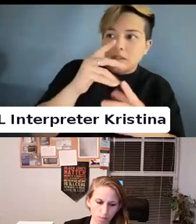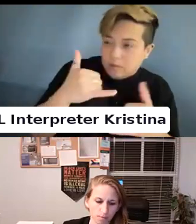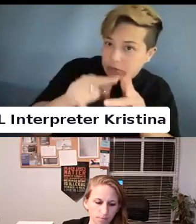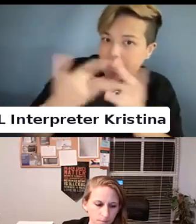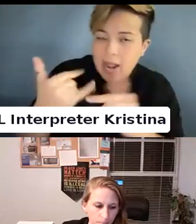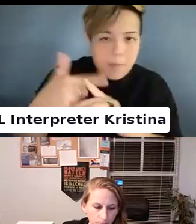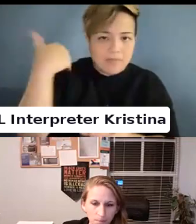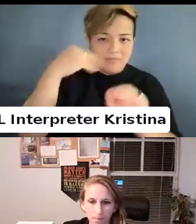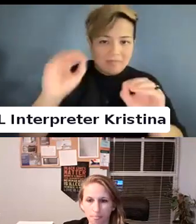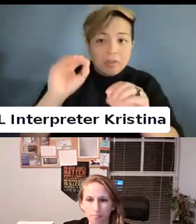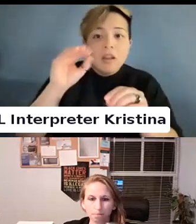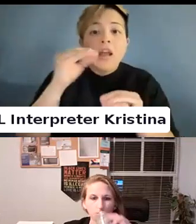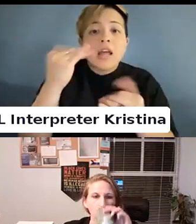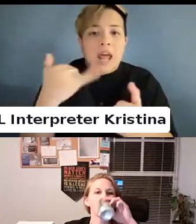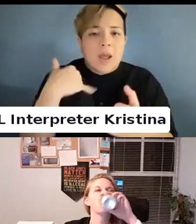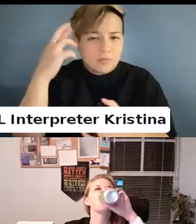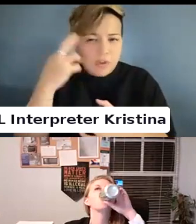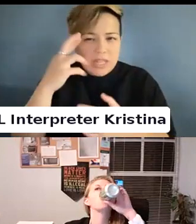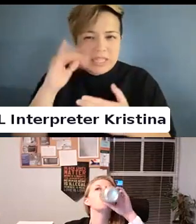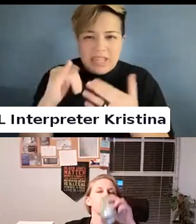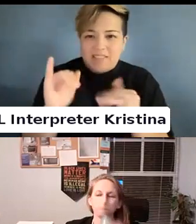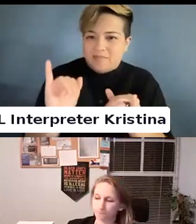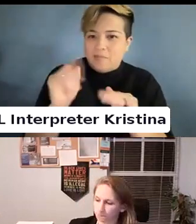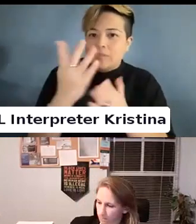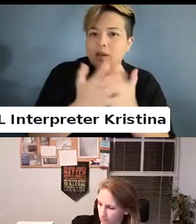Which is a really prayer to have to make.